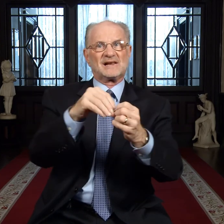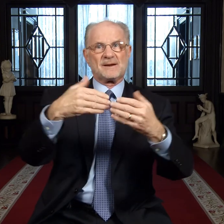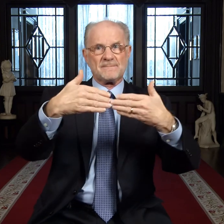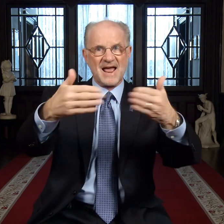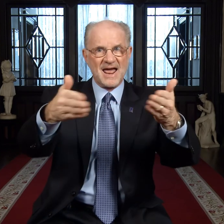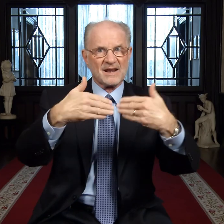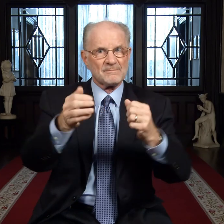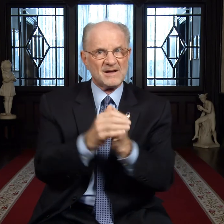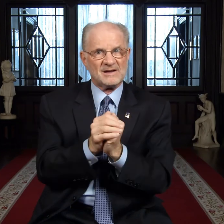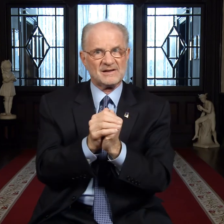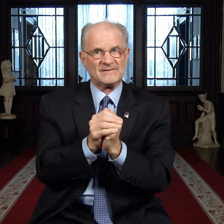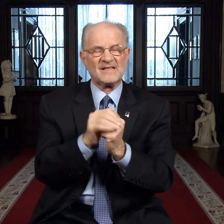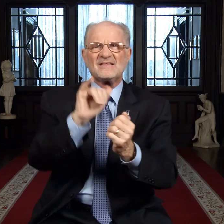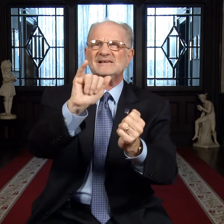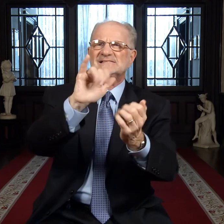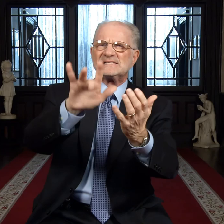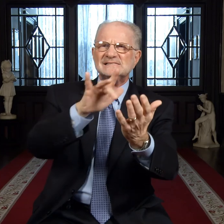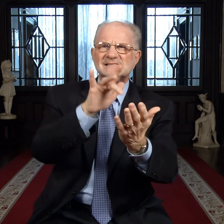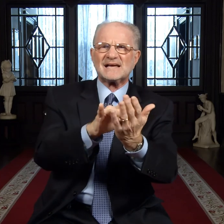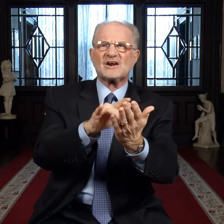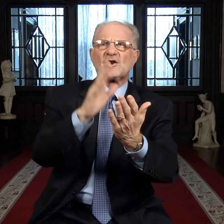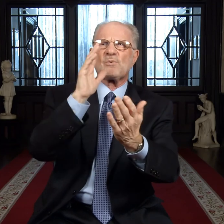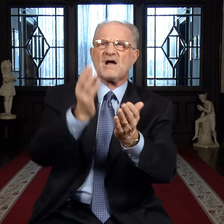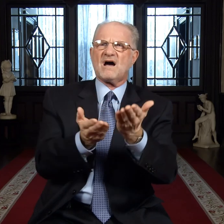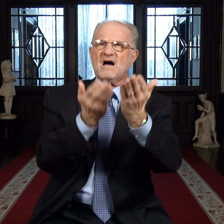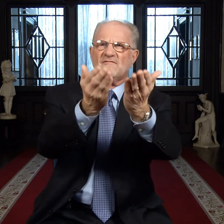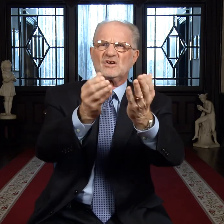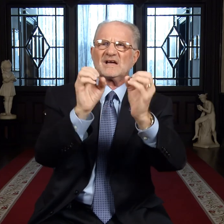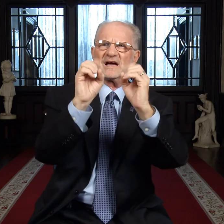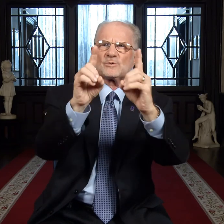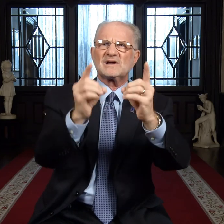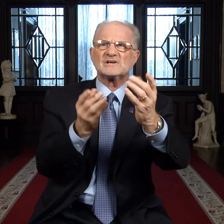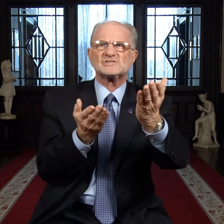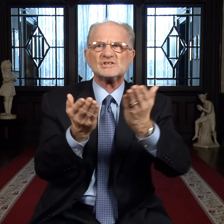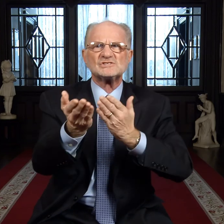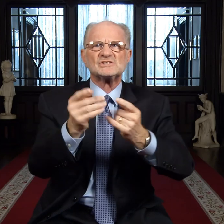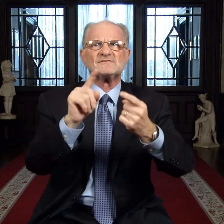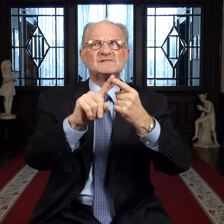in Panama. This center will offer educational services